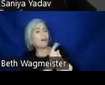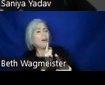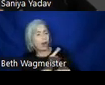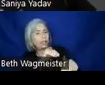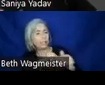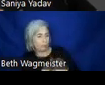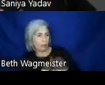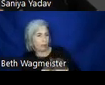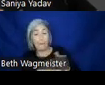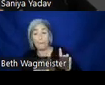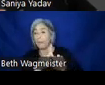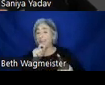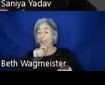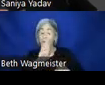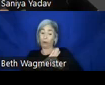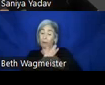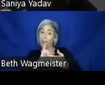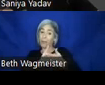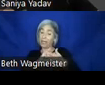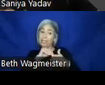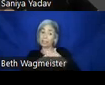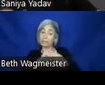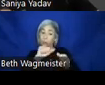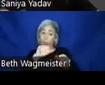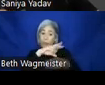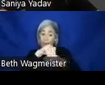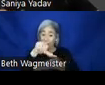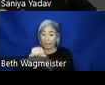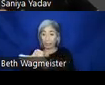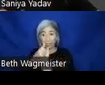does not ensure that accessibility within the changes themselves, it still gives designers